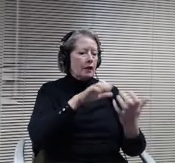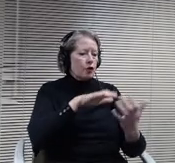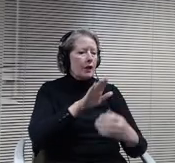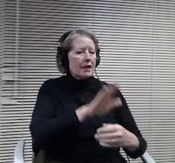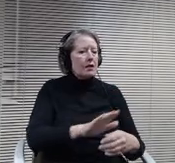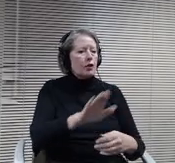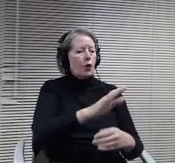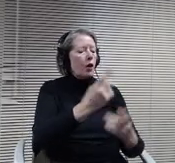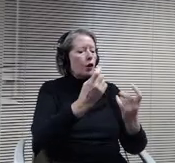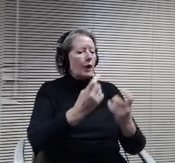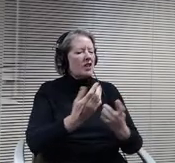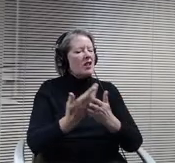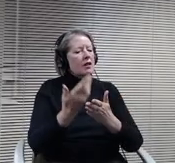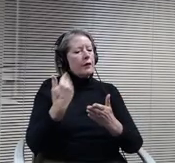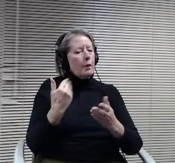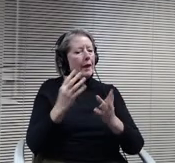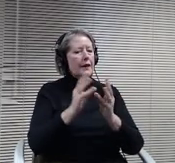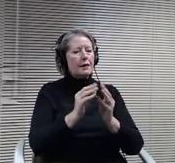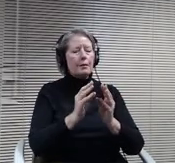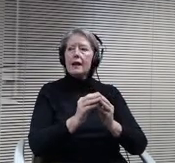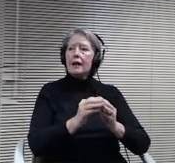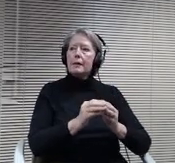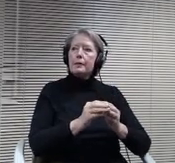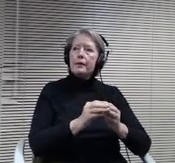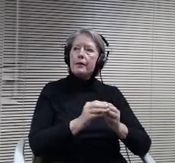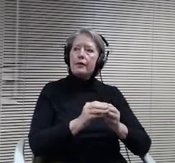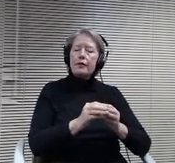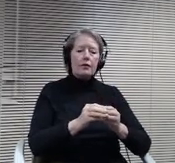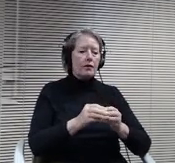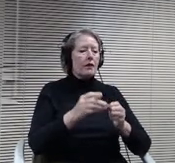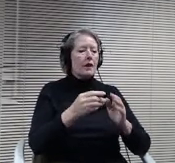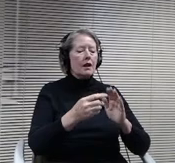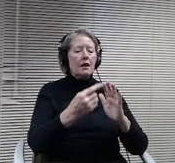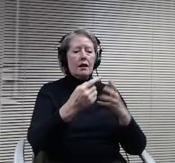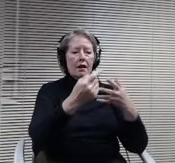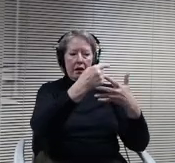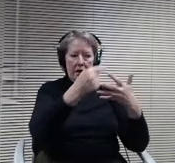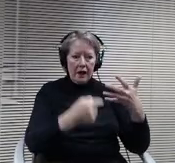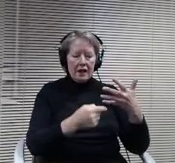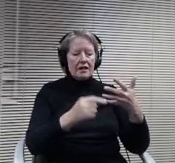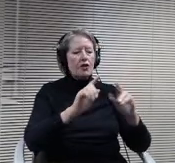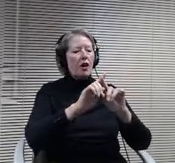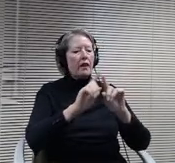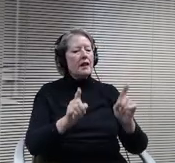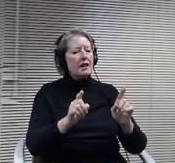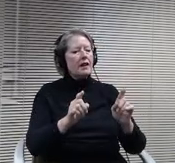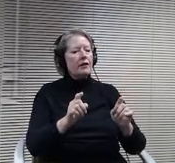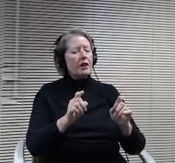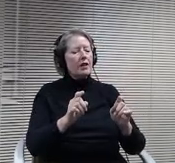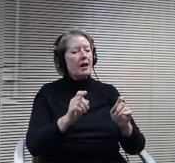As a kickoff share all the different program options that we have and we're getting ready for registration just in a few